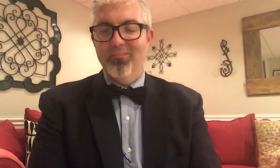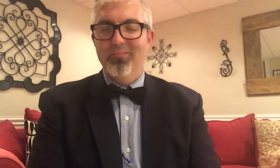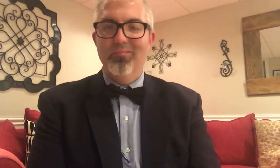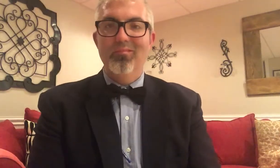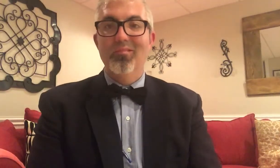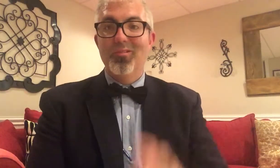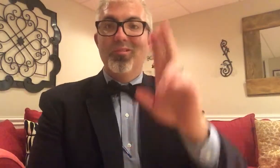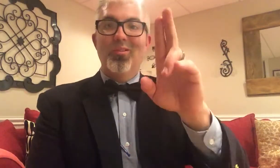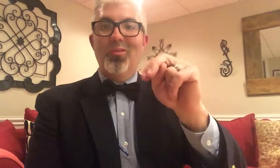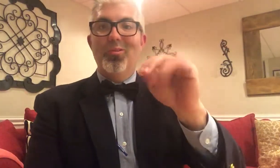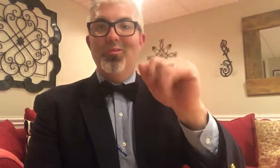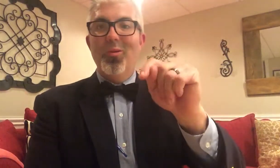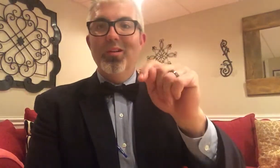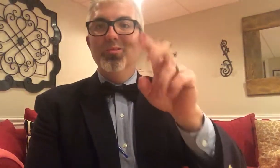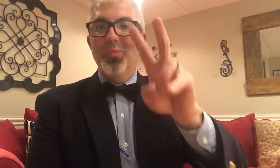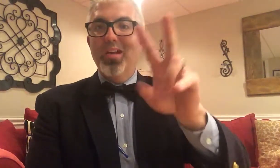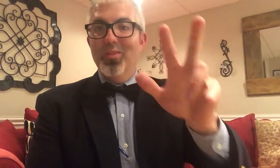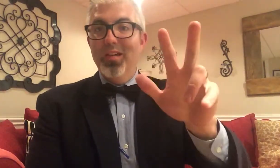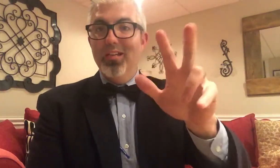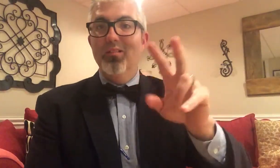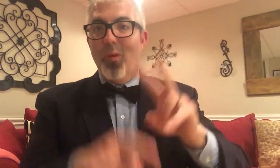UNIT 23 VOCABULARY